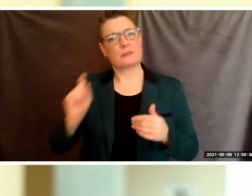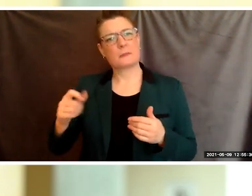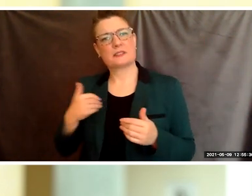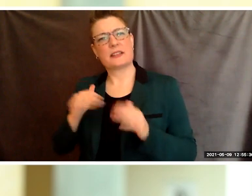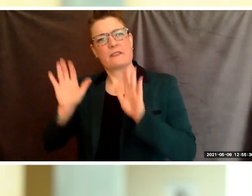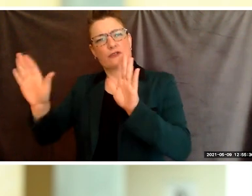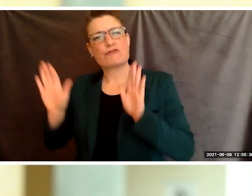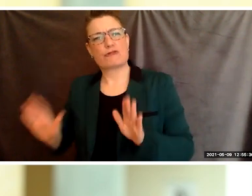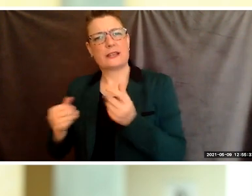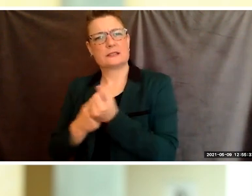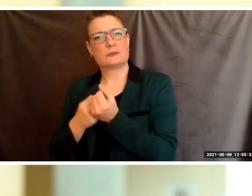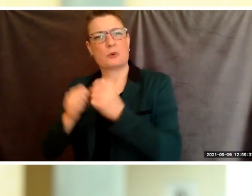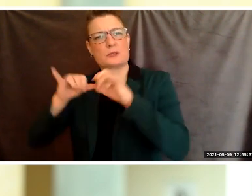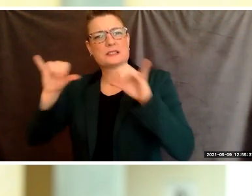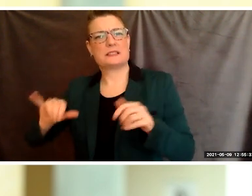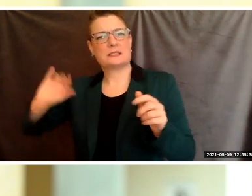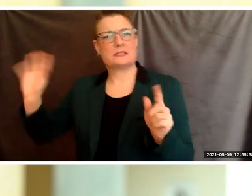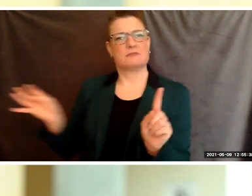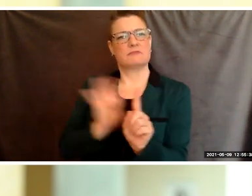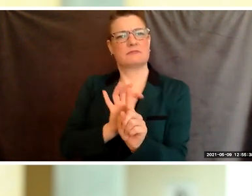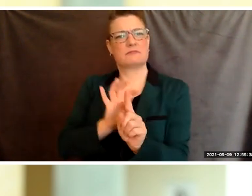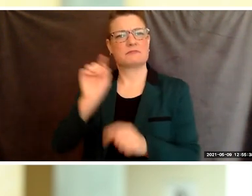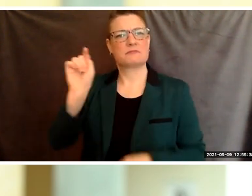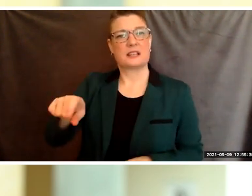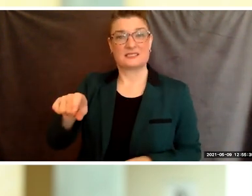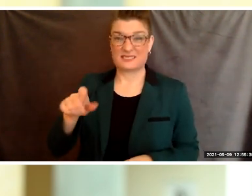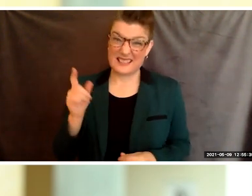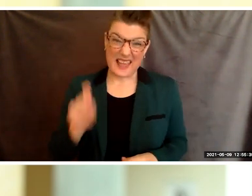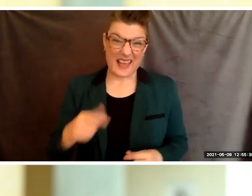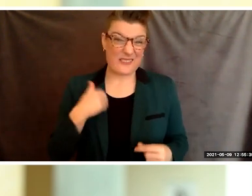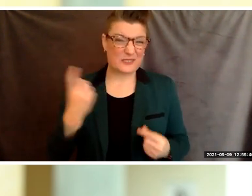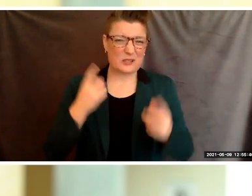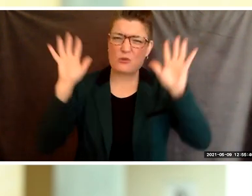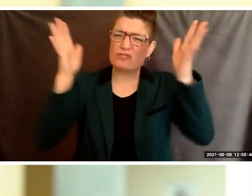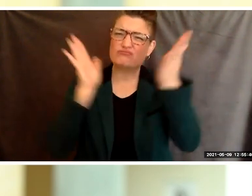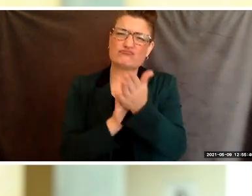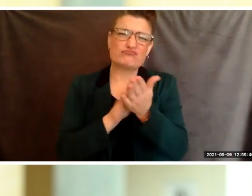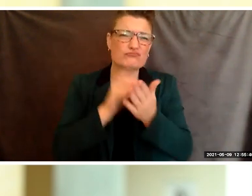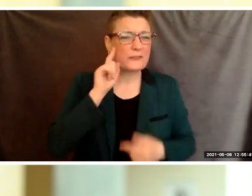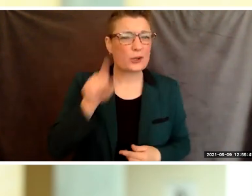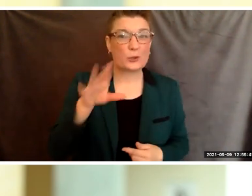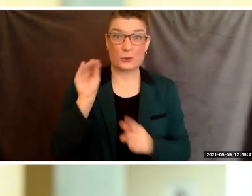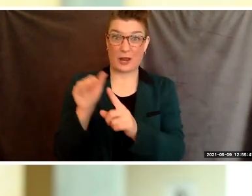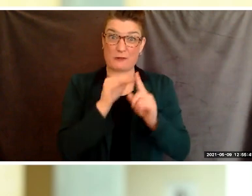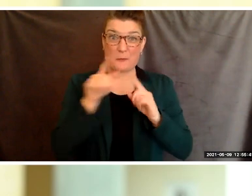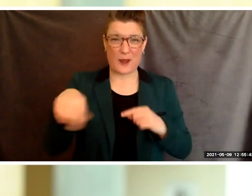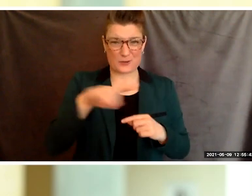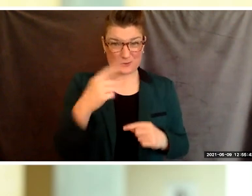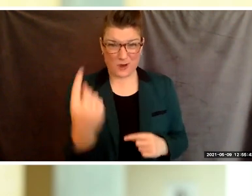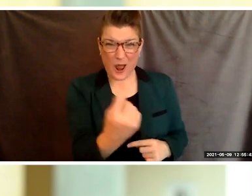It is so important to have someone rooting for you and reminding you that you are not alone. The world is a scary place,